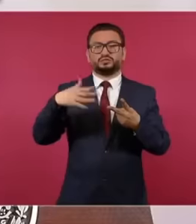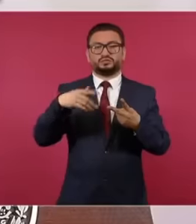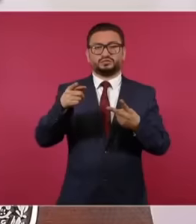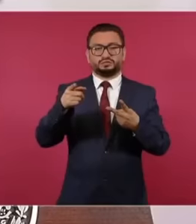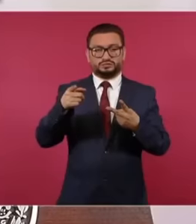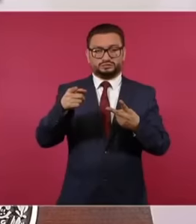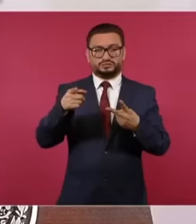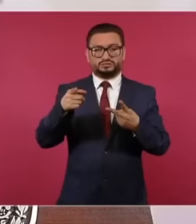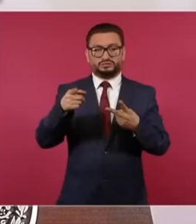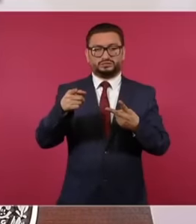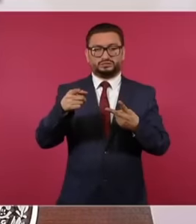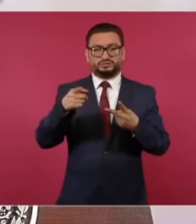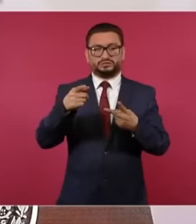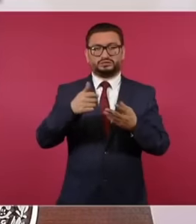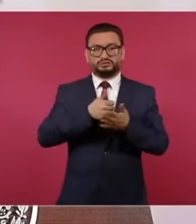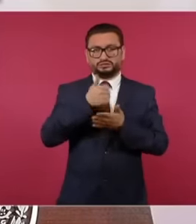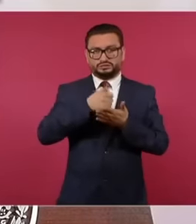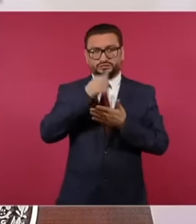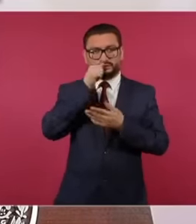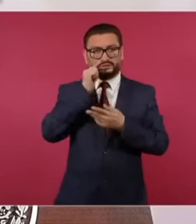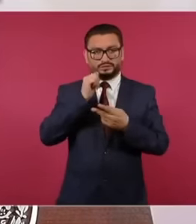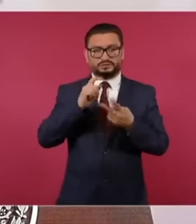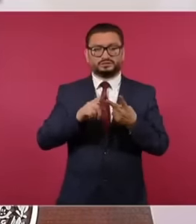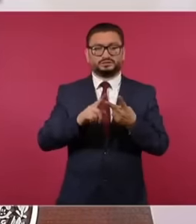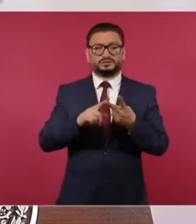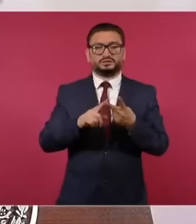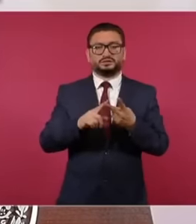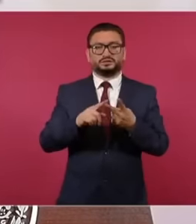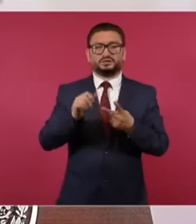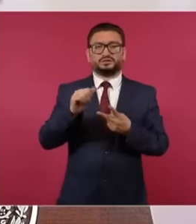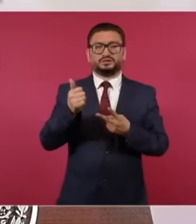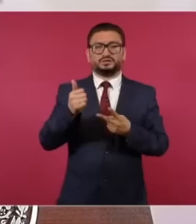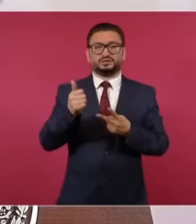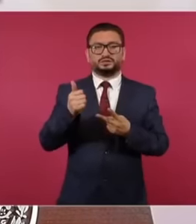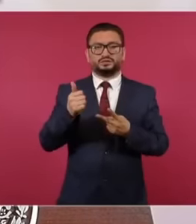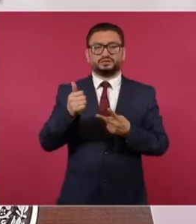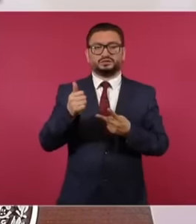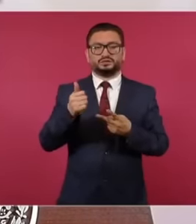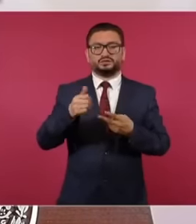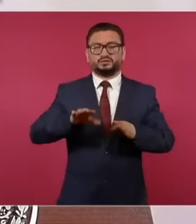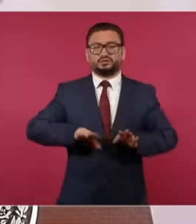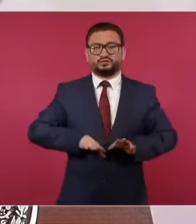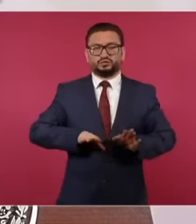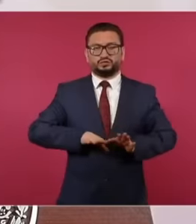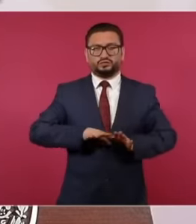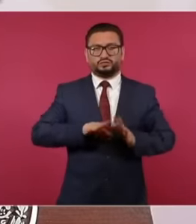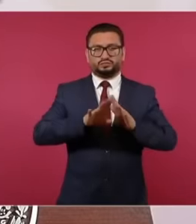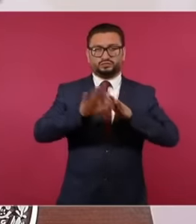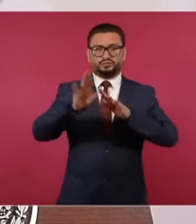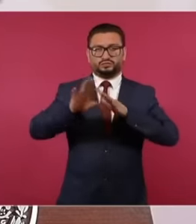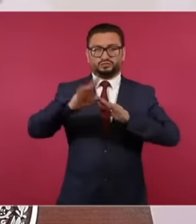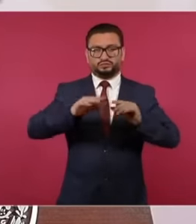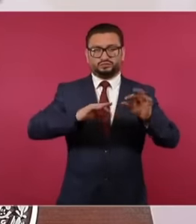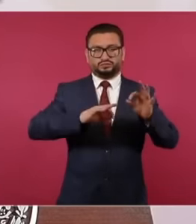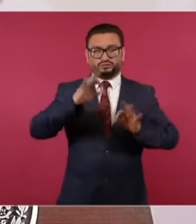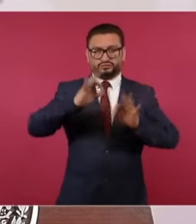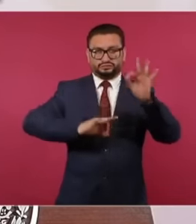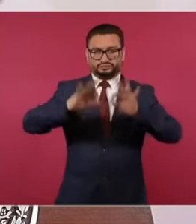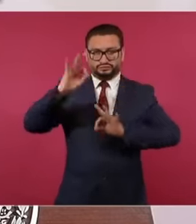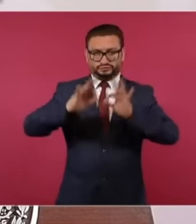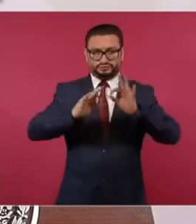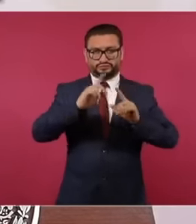the one in Ciudad Juárez and also looking for the behavior of migration, we have